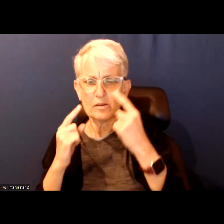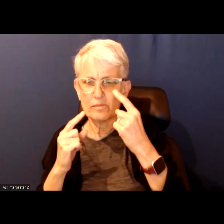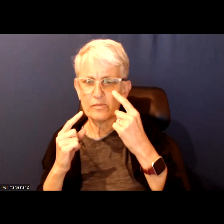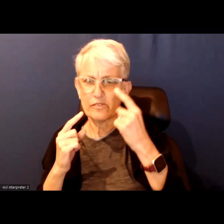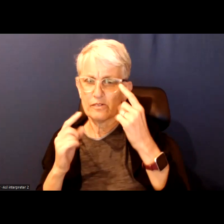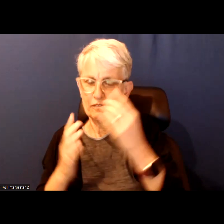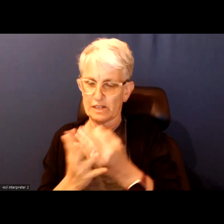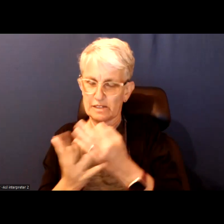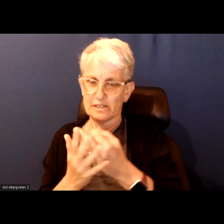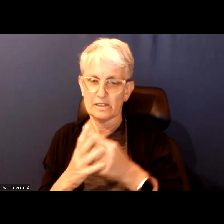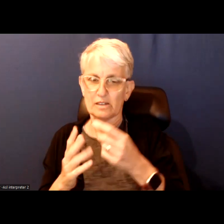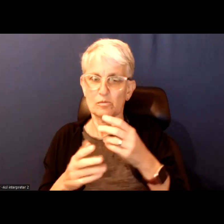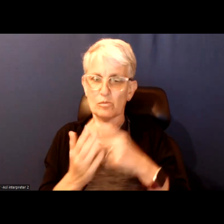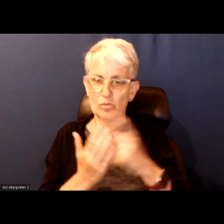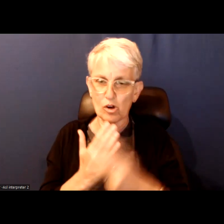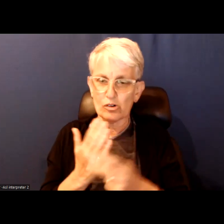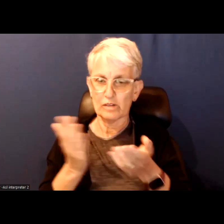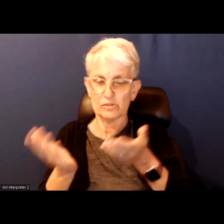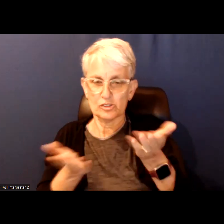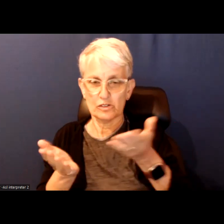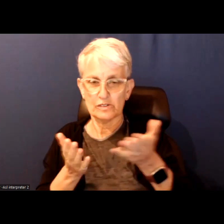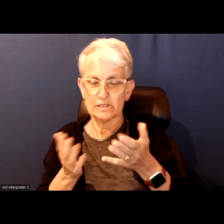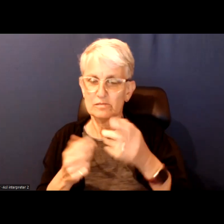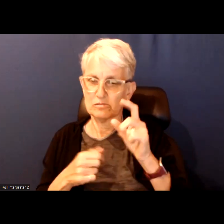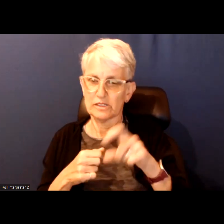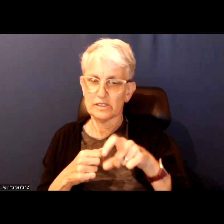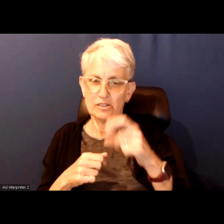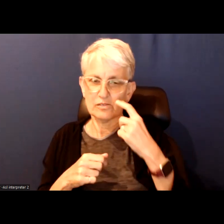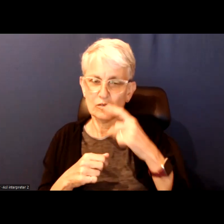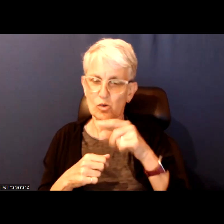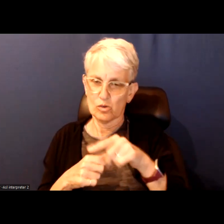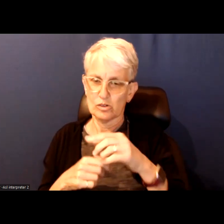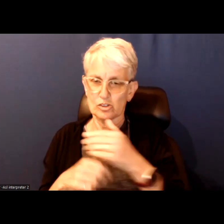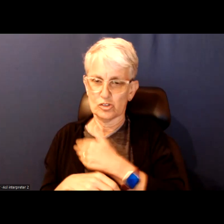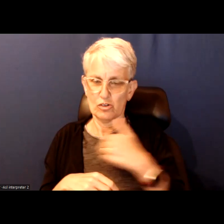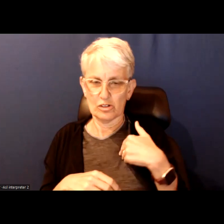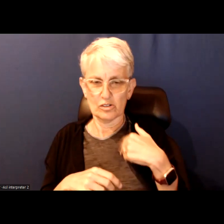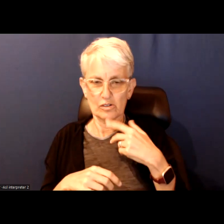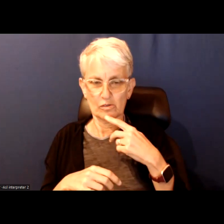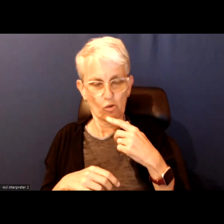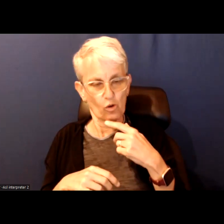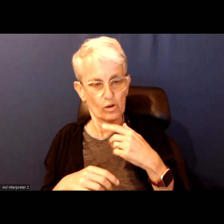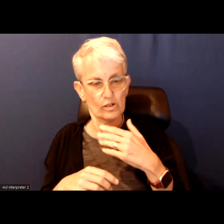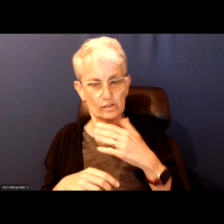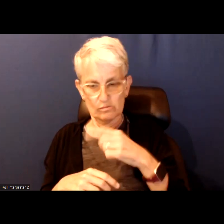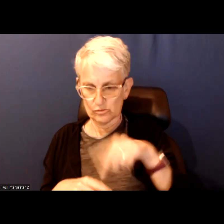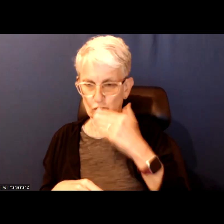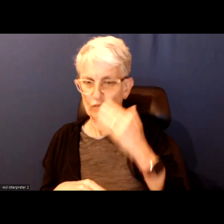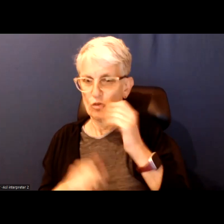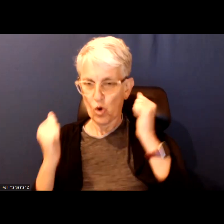how programs and services that are needed to make Toronto a good place for everyone to live how that might take place.